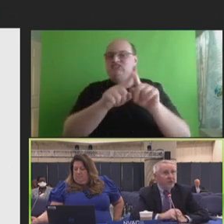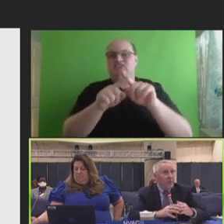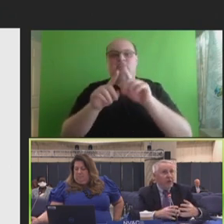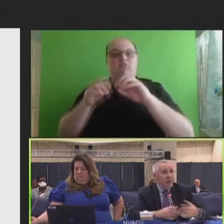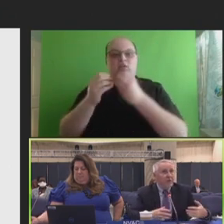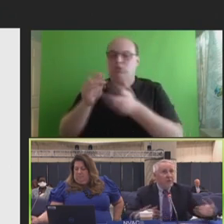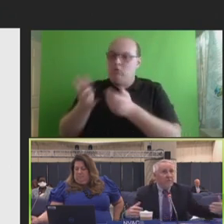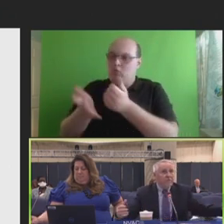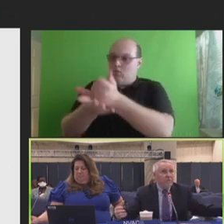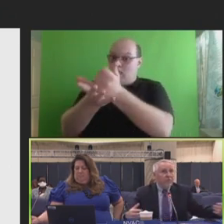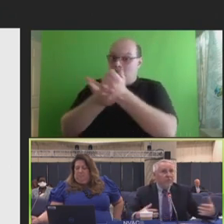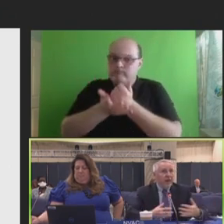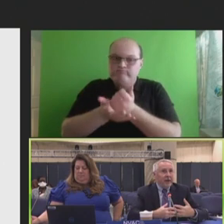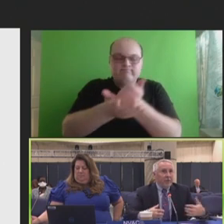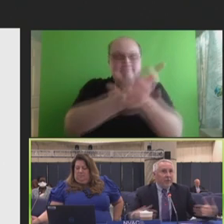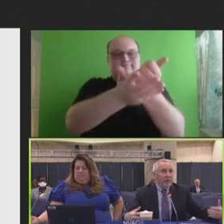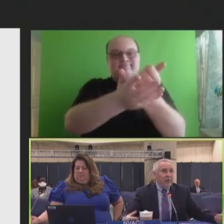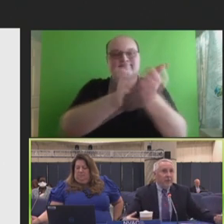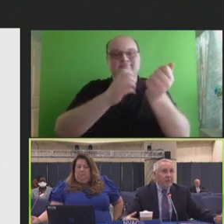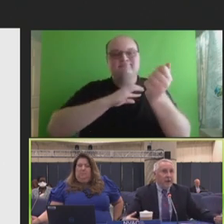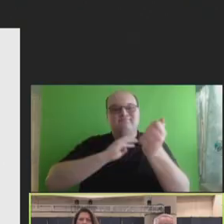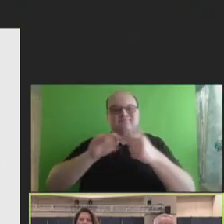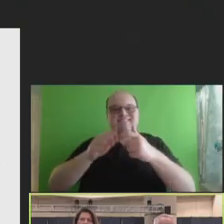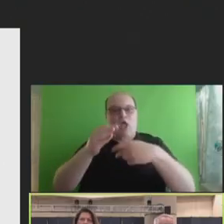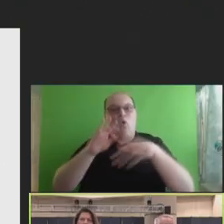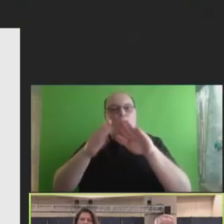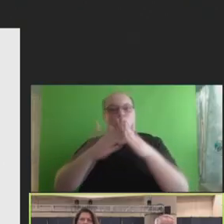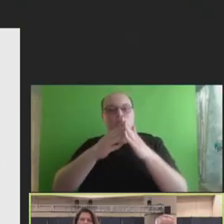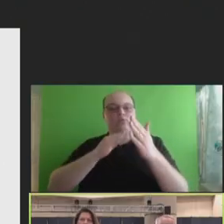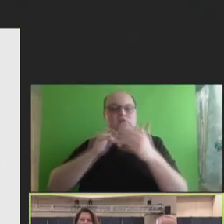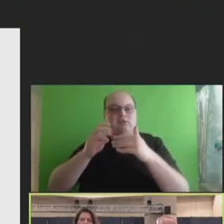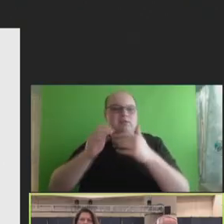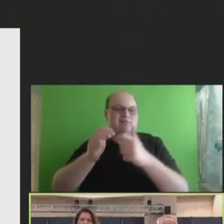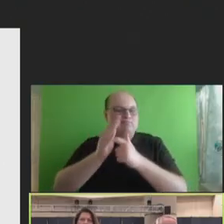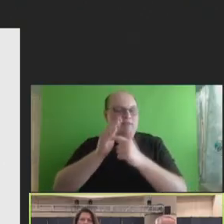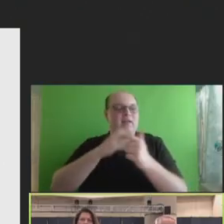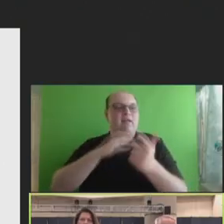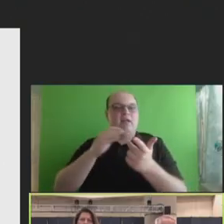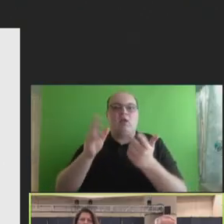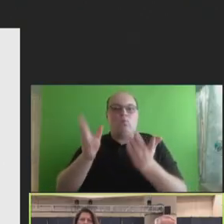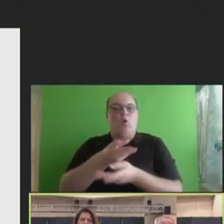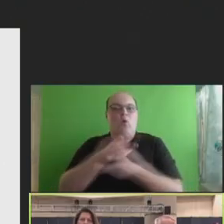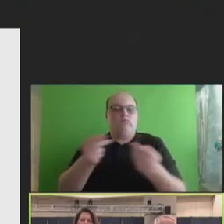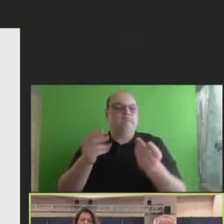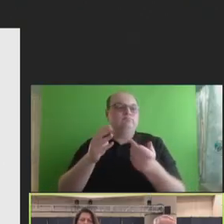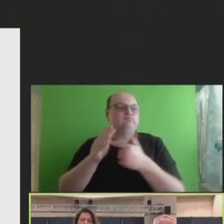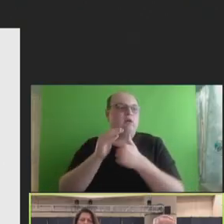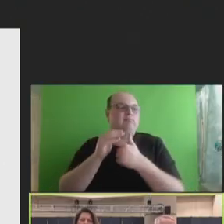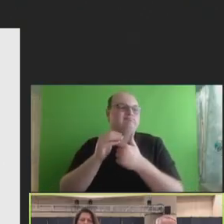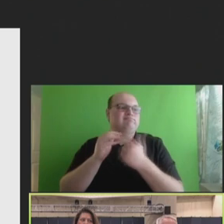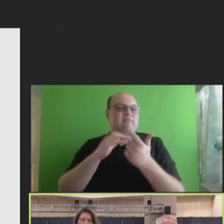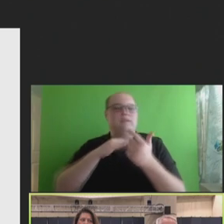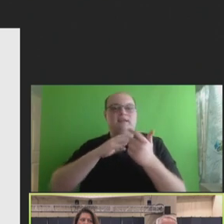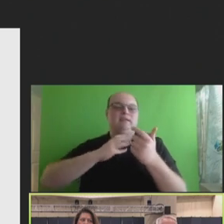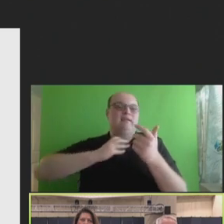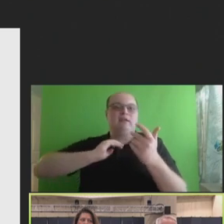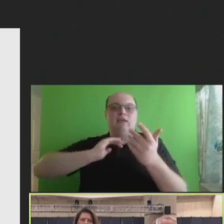help us build that community demand and get away from the dunes scrolling on social media.